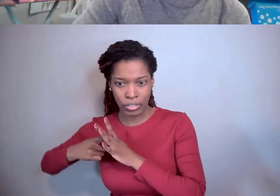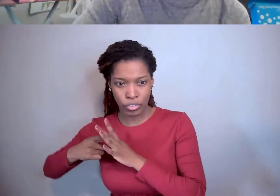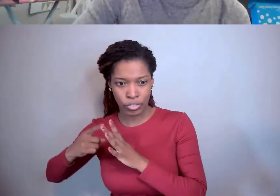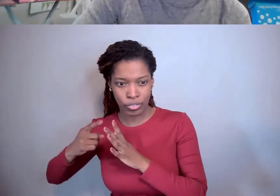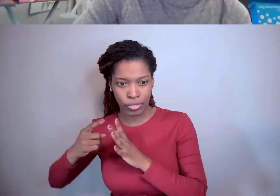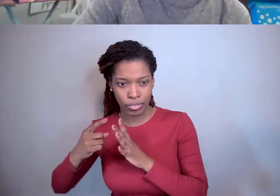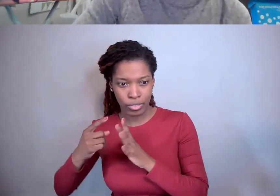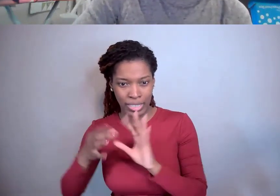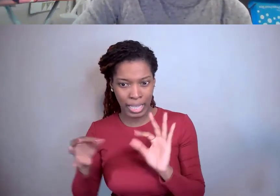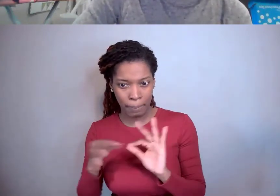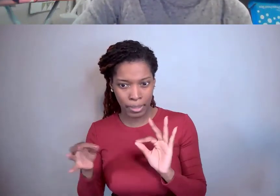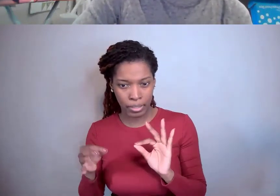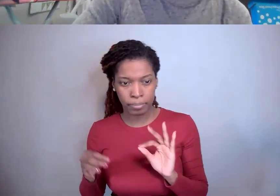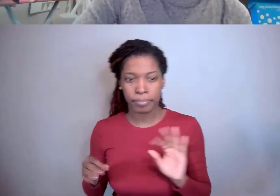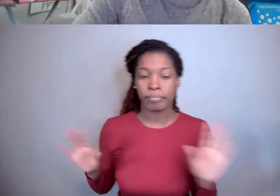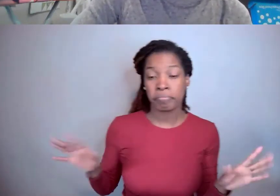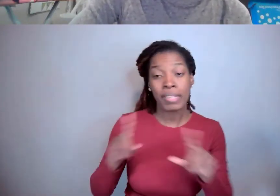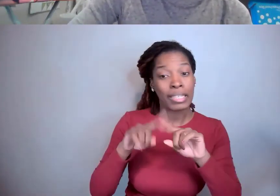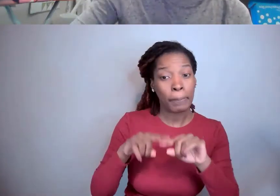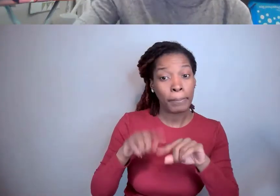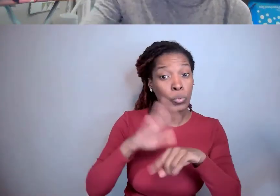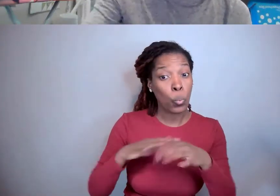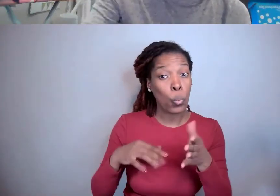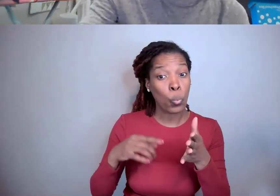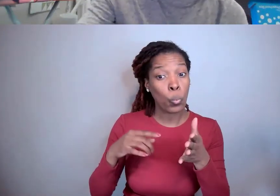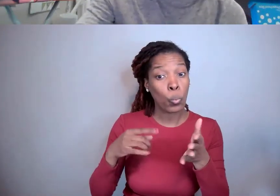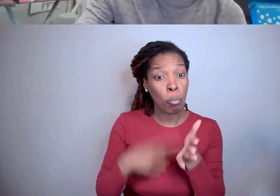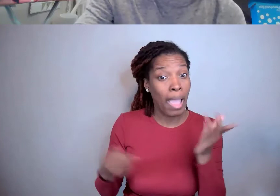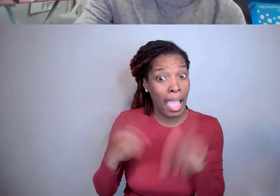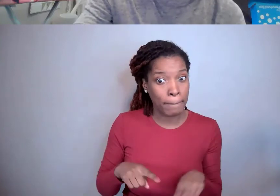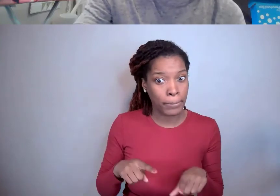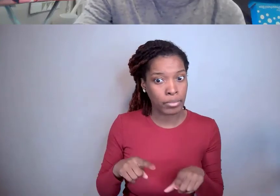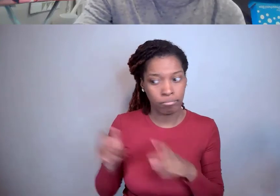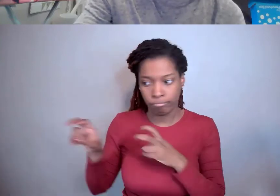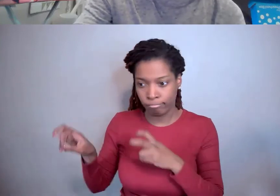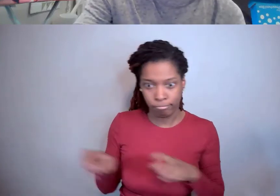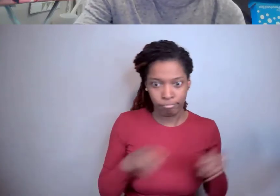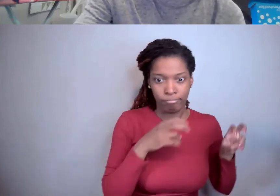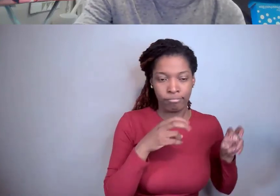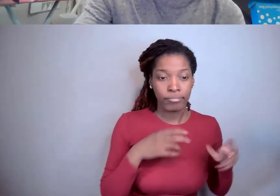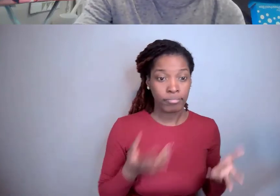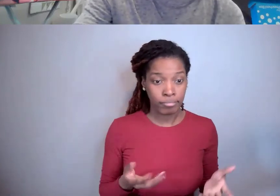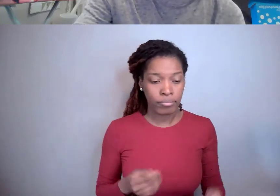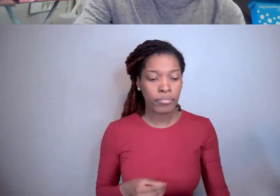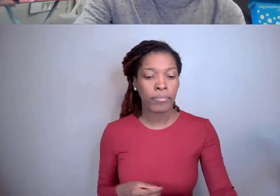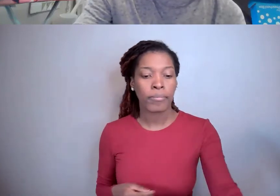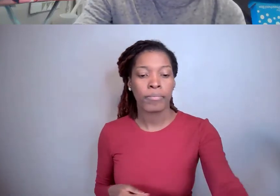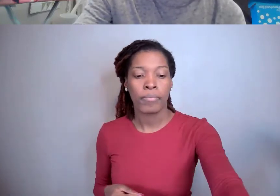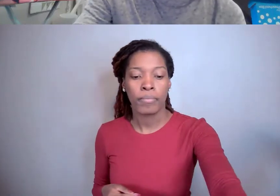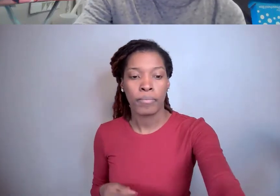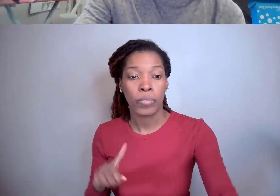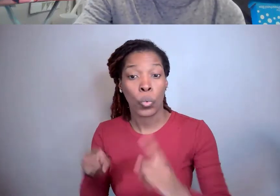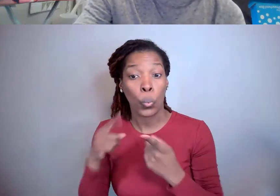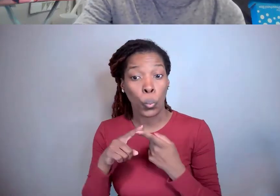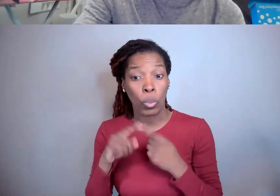Mary Fran Deutsch: It depends what happened to it. Okay? So when the award was transferred, did you continue to work